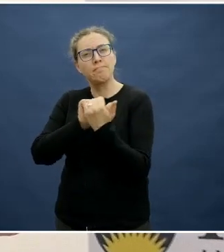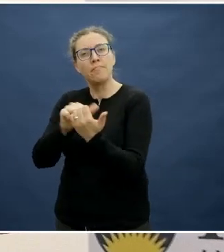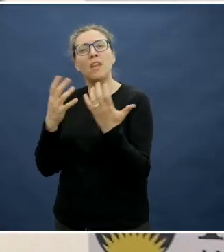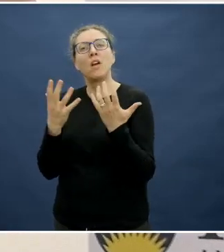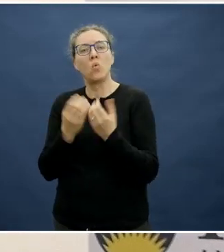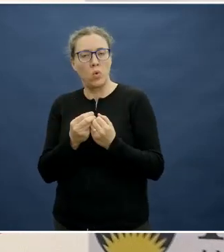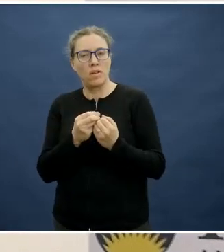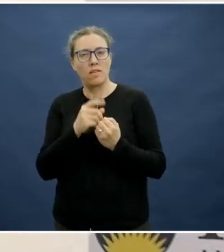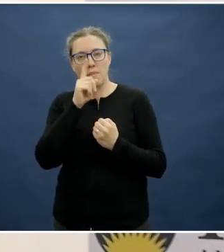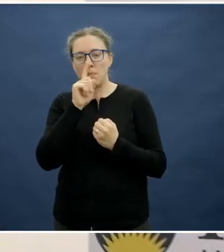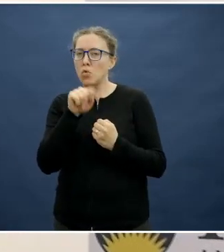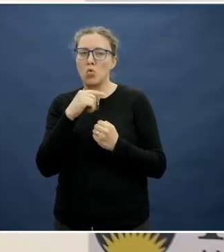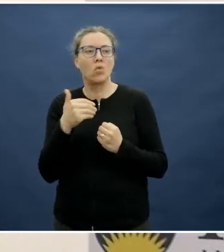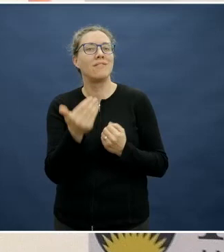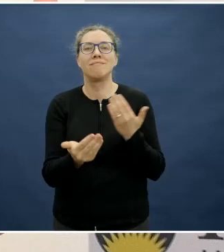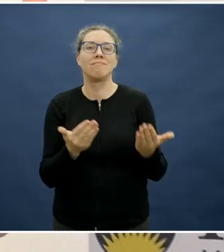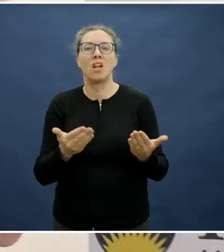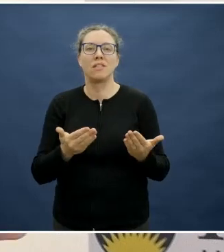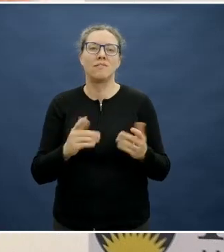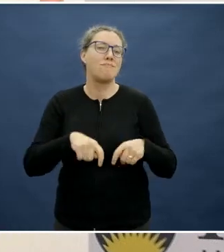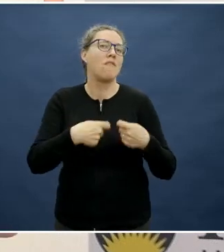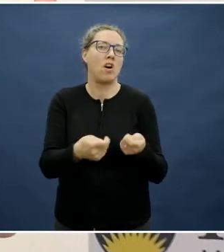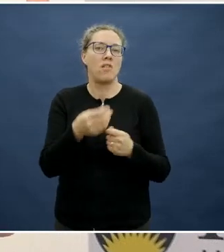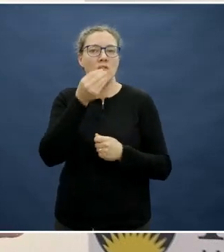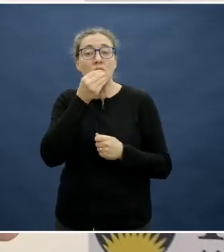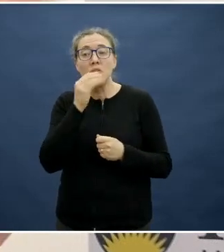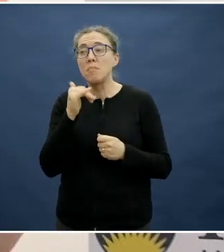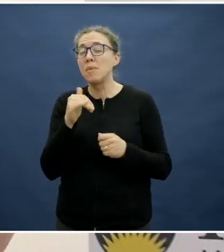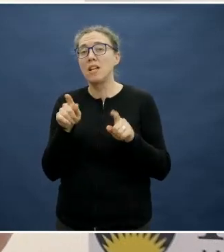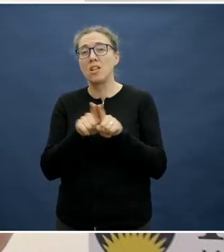So like Hello Fresh at home, we could do menu boxes for different sectors.